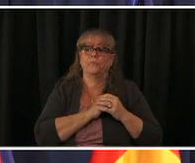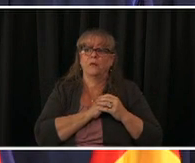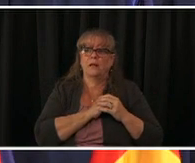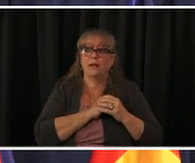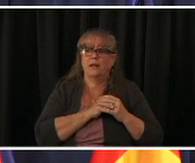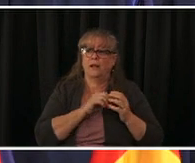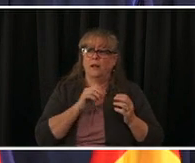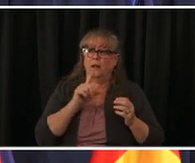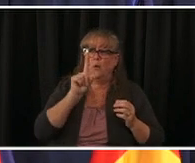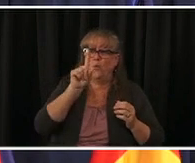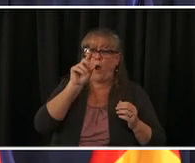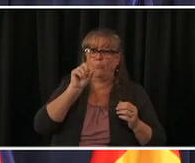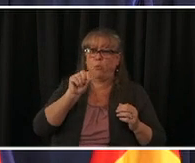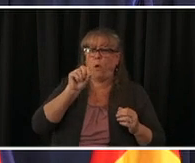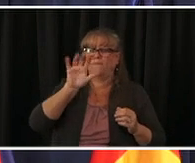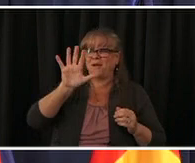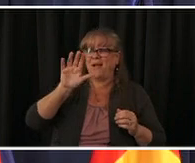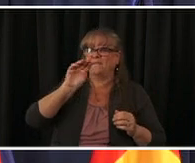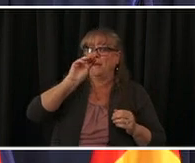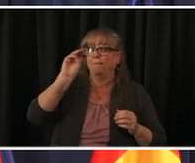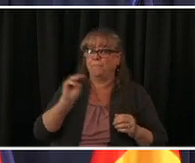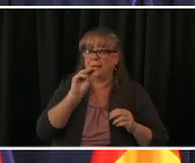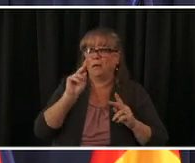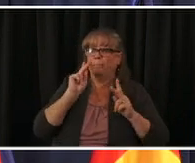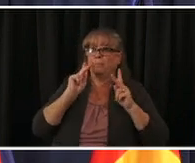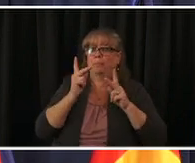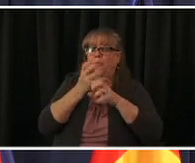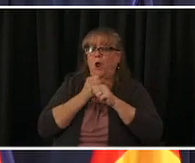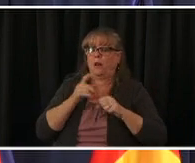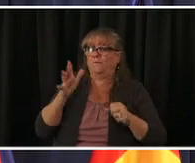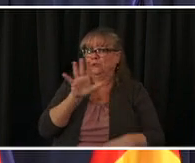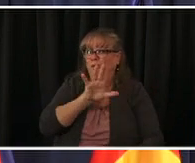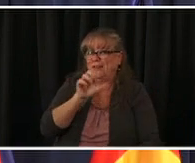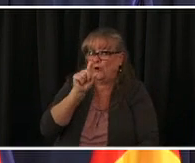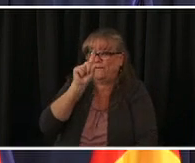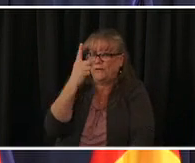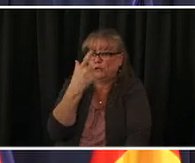million coloradans who've got at least one dose a million coloradans that are immune uh and as that